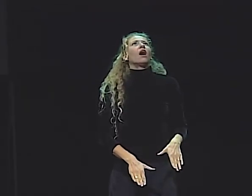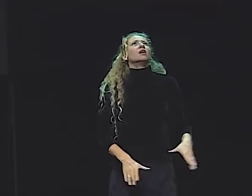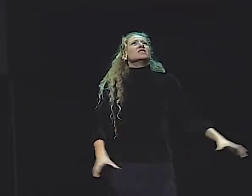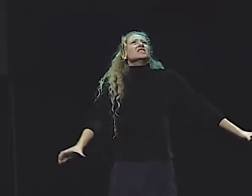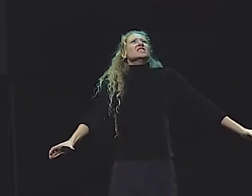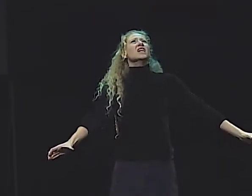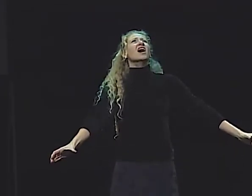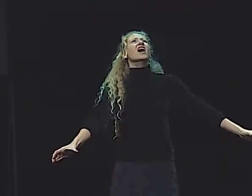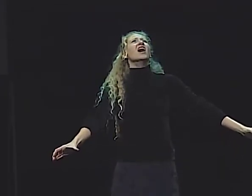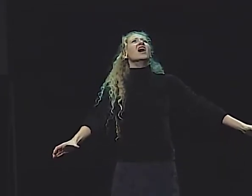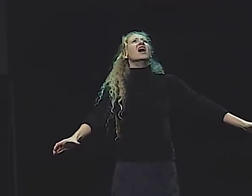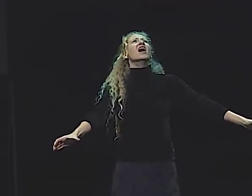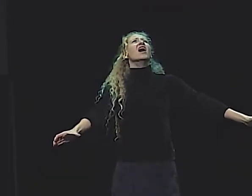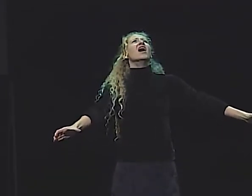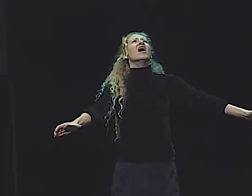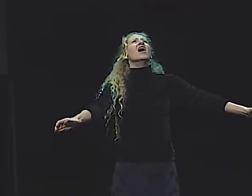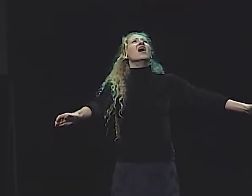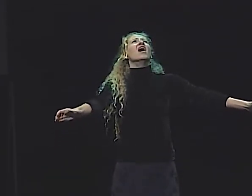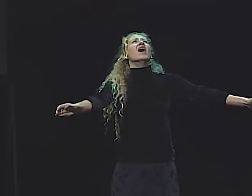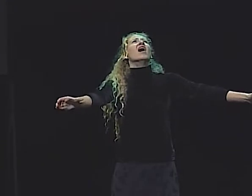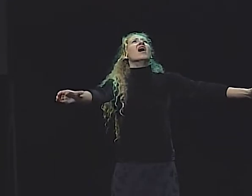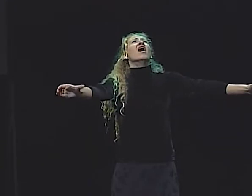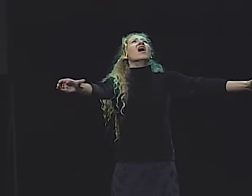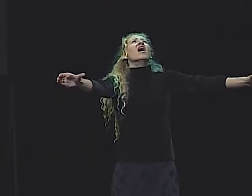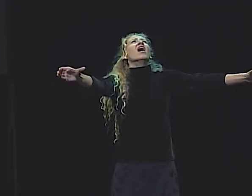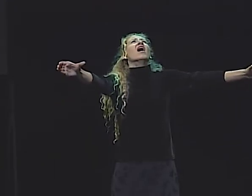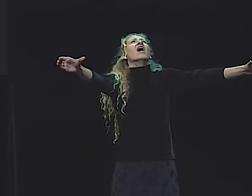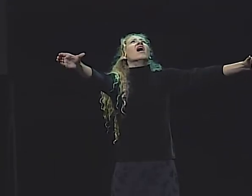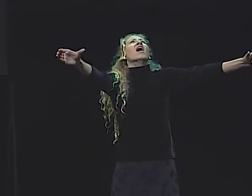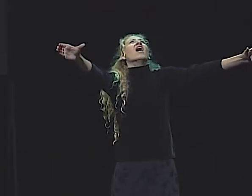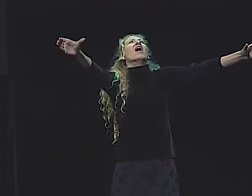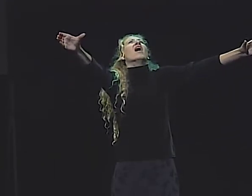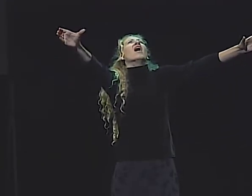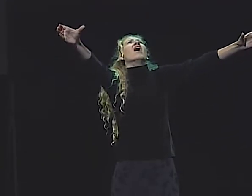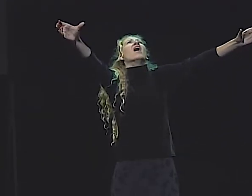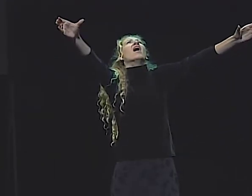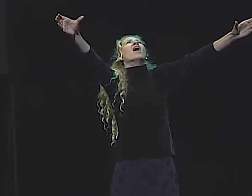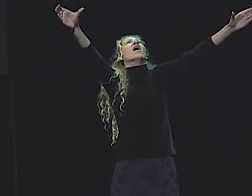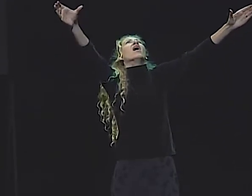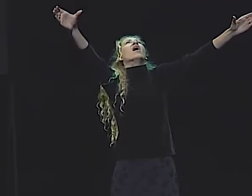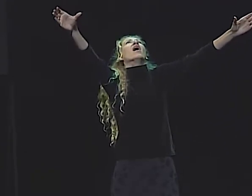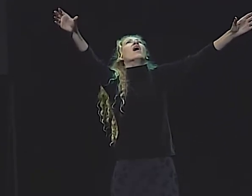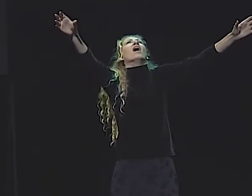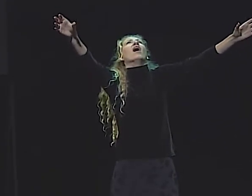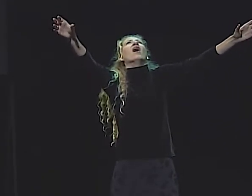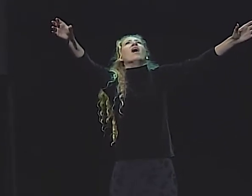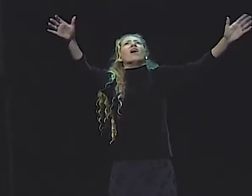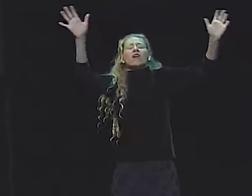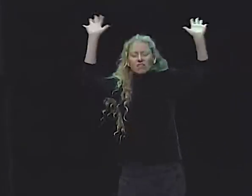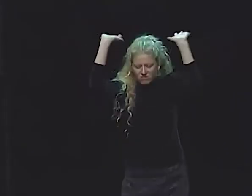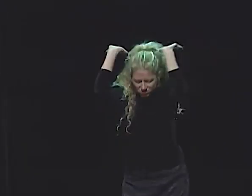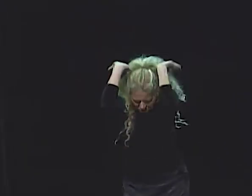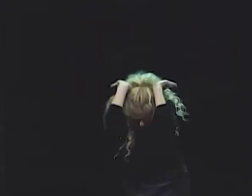OVER TO A DIFFERENT AREA OF HEAVEN, AND SHE LOOKED UP AT MASSIVE COLUMNS...